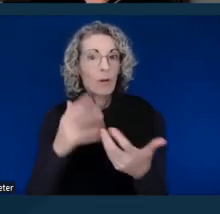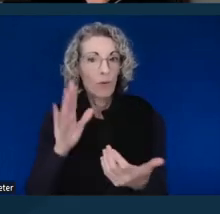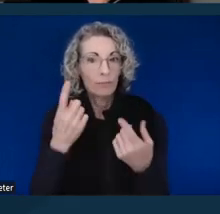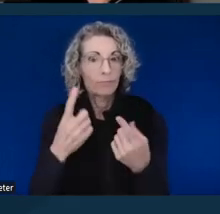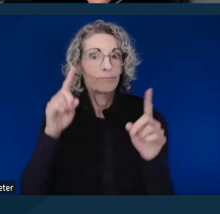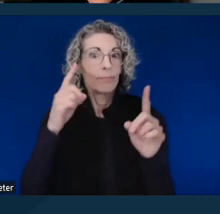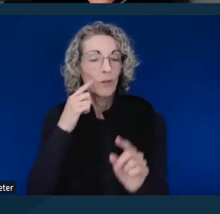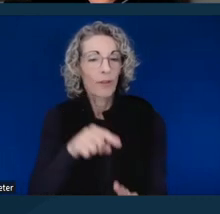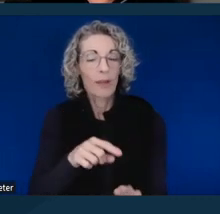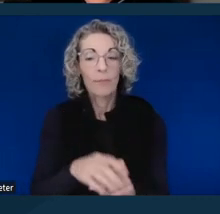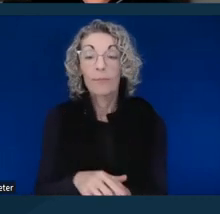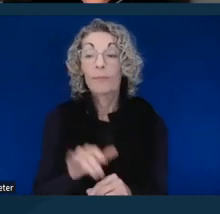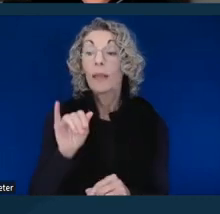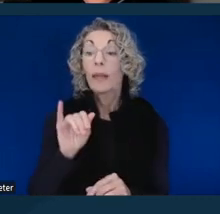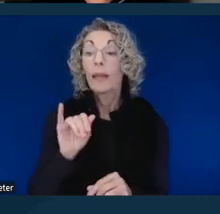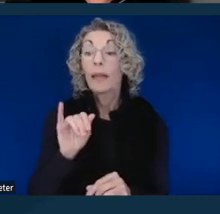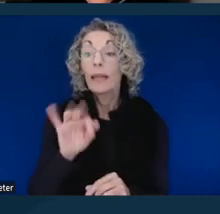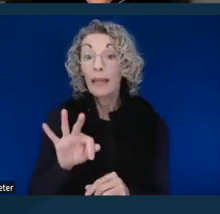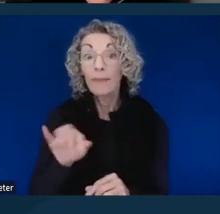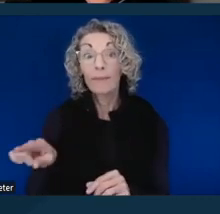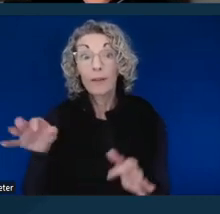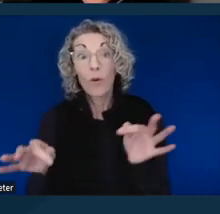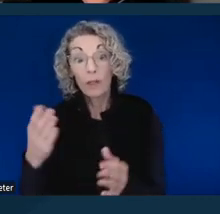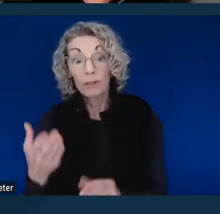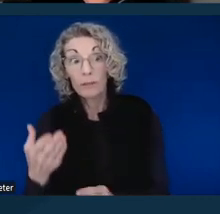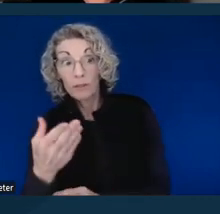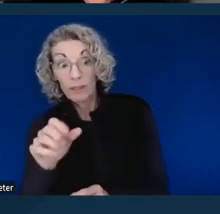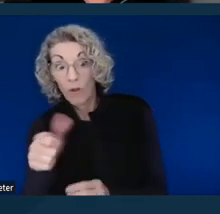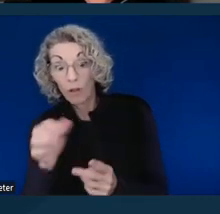If the alternative suggested by the court is not effective for you,